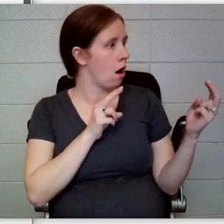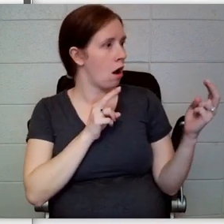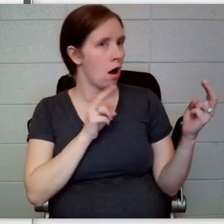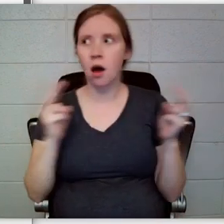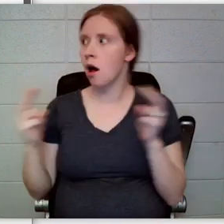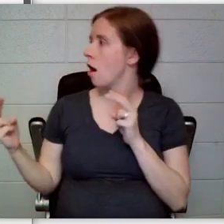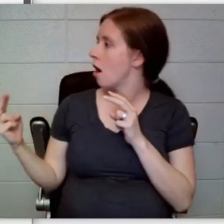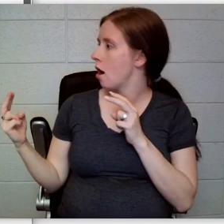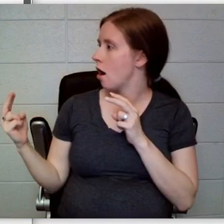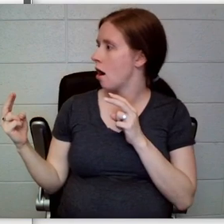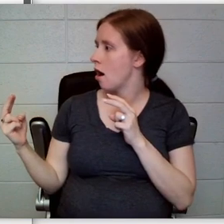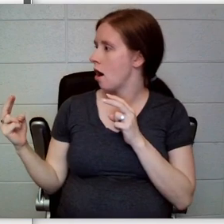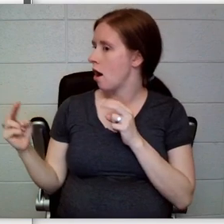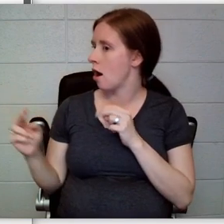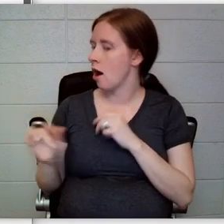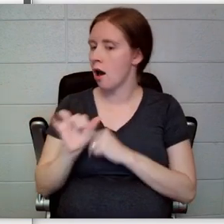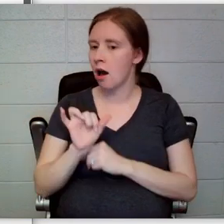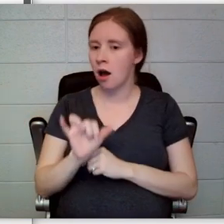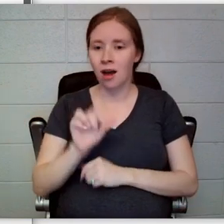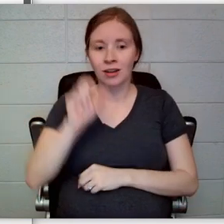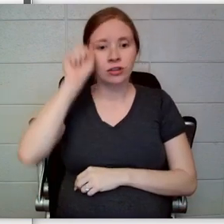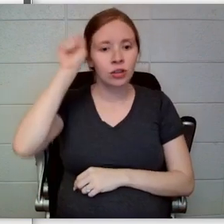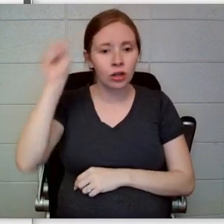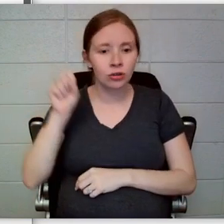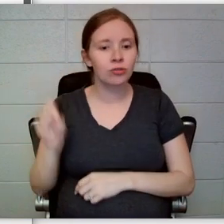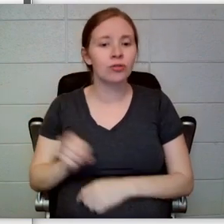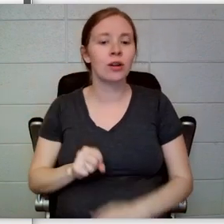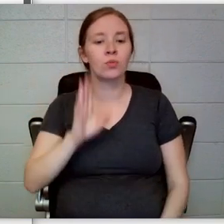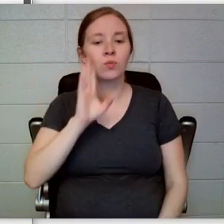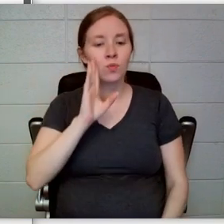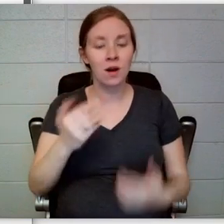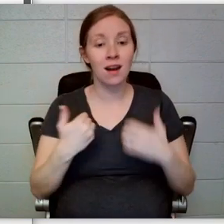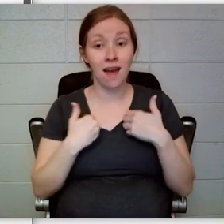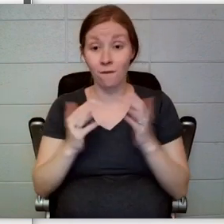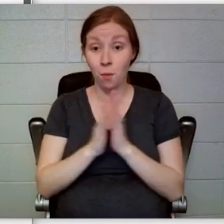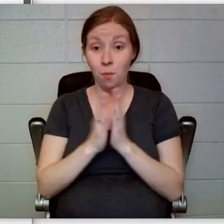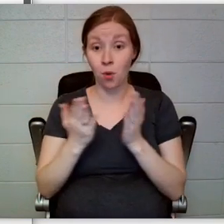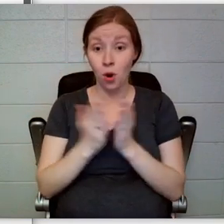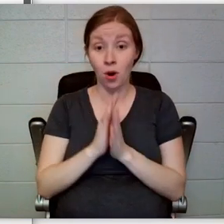Surely Justice Strauss would have a book on inheritance law.